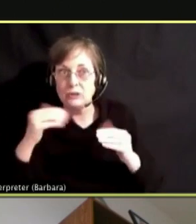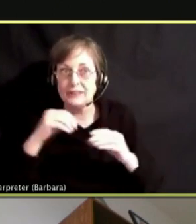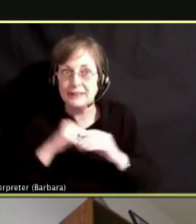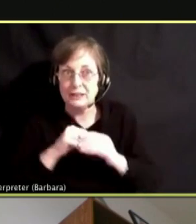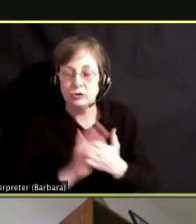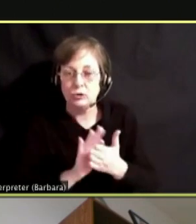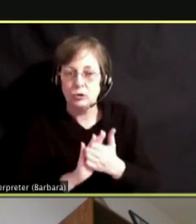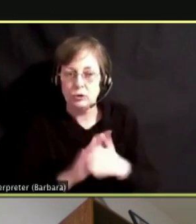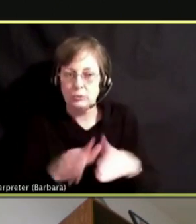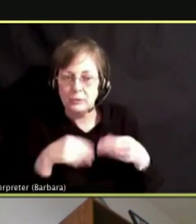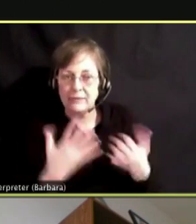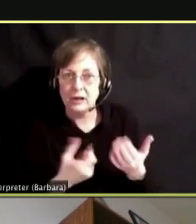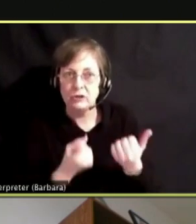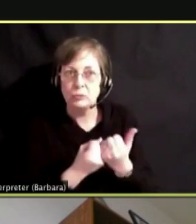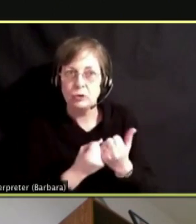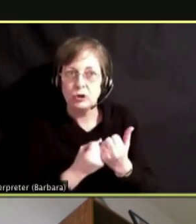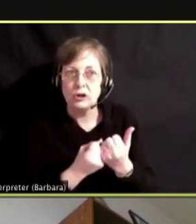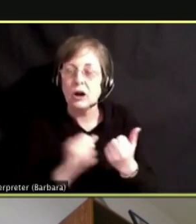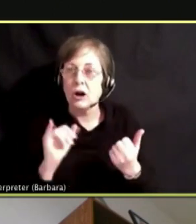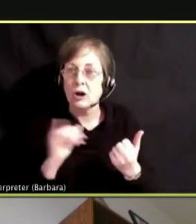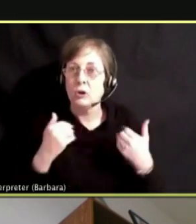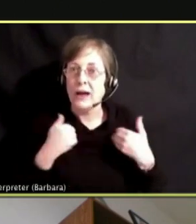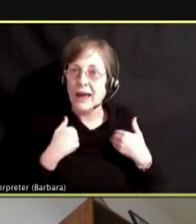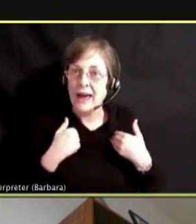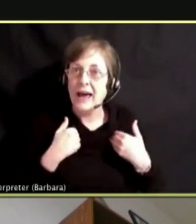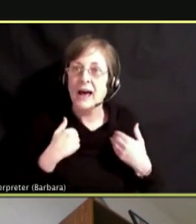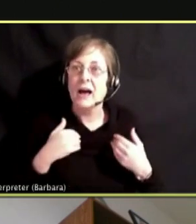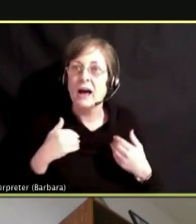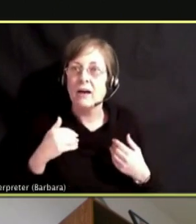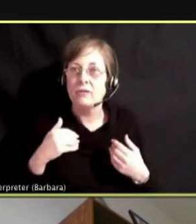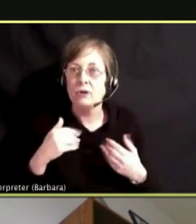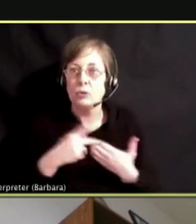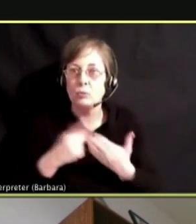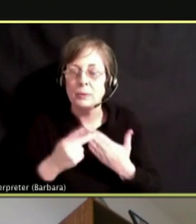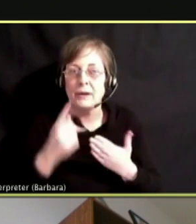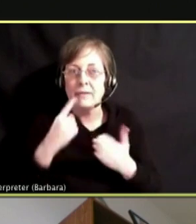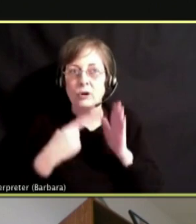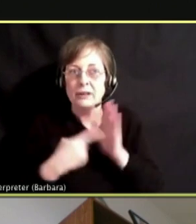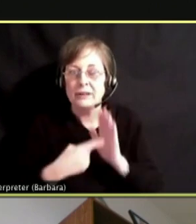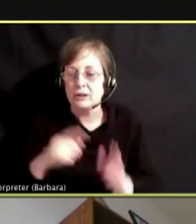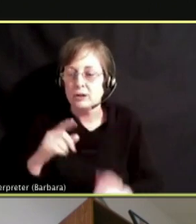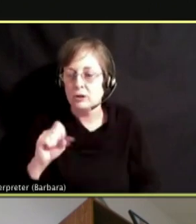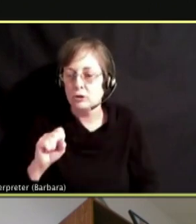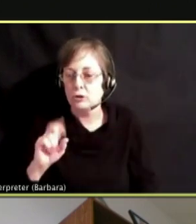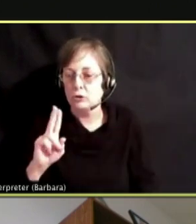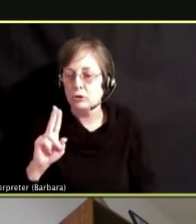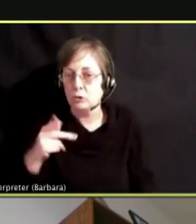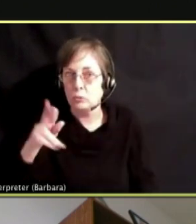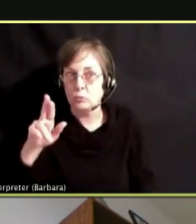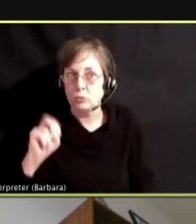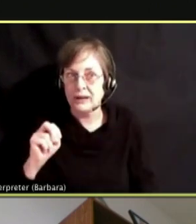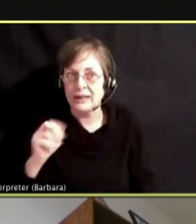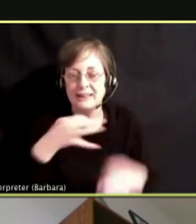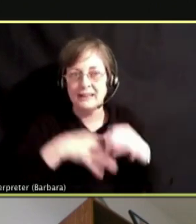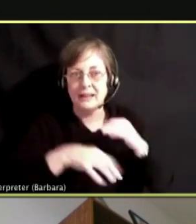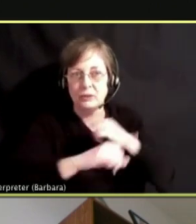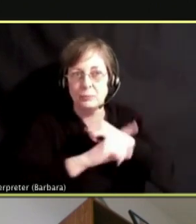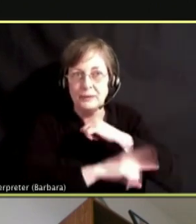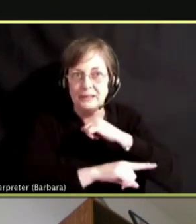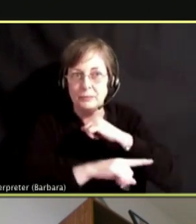ALSO NEW PROGRAMS LIKE SUPRE, WHICH IS ALTERNATIVE TO DISCIPLINE, WHICH IS A WAY OF PROVIDING